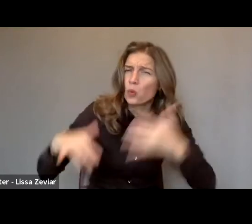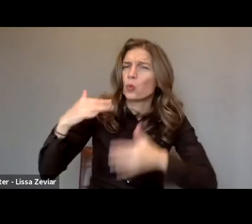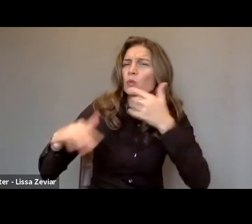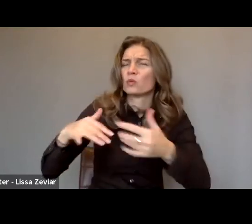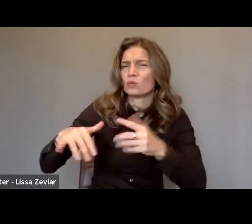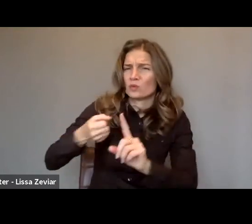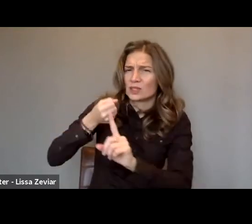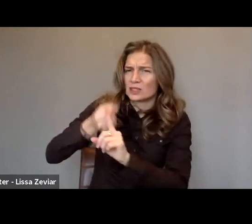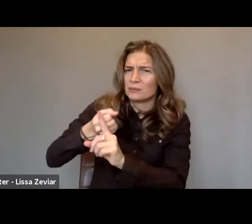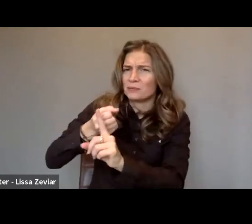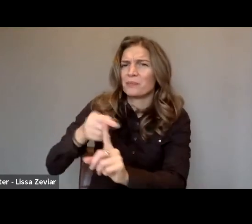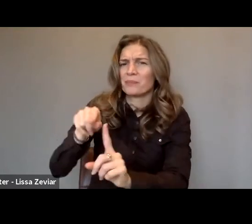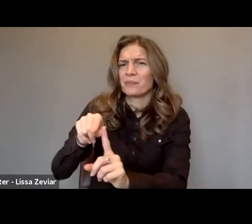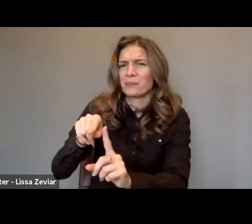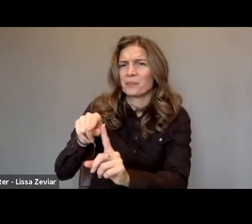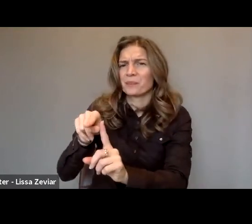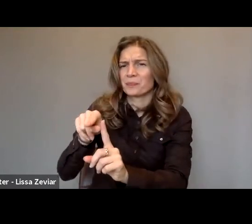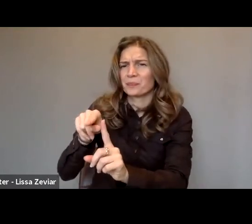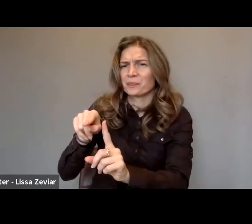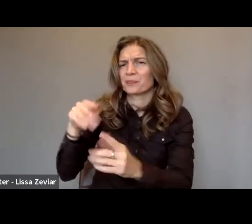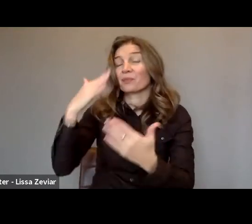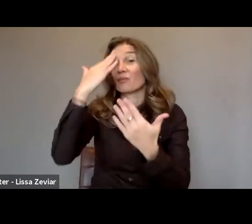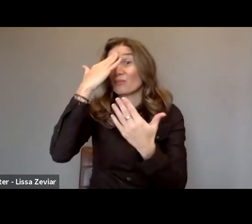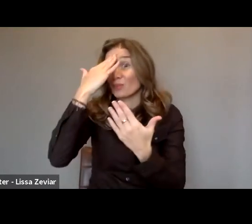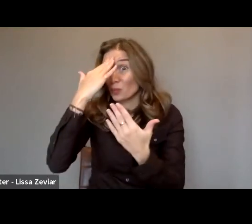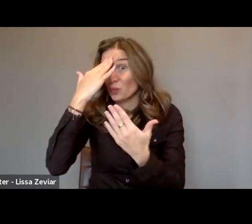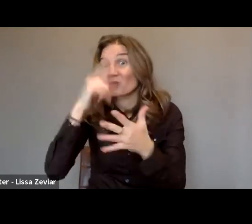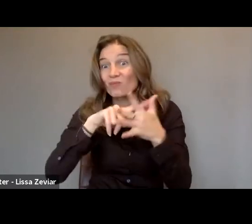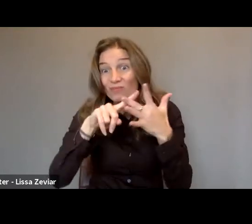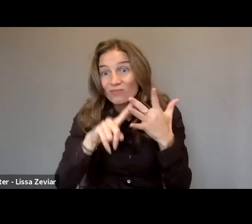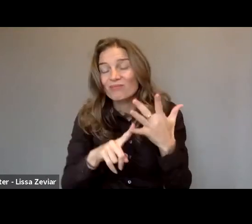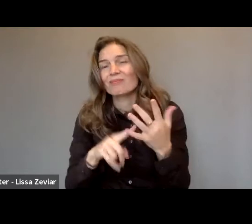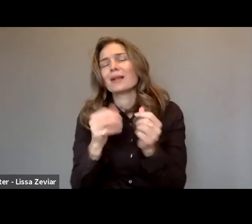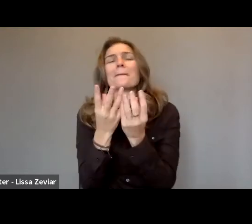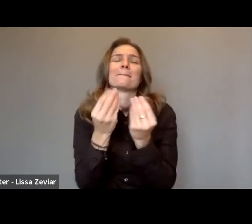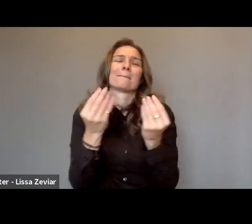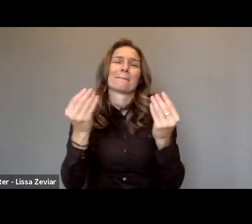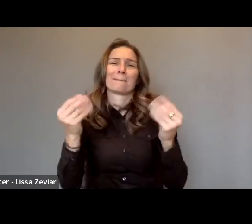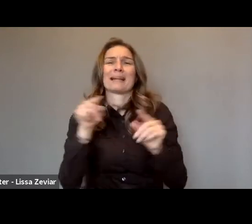provoke these high percentage of disability among female population.